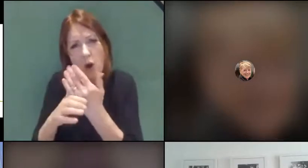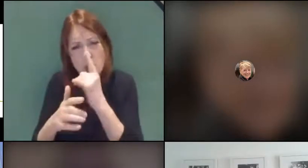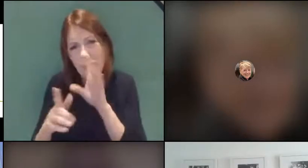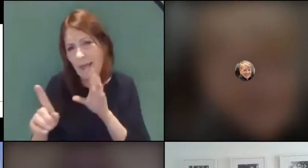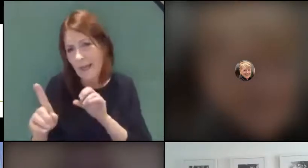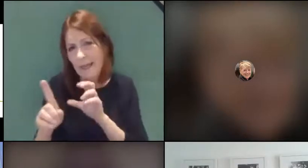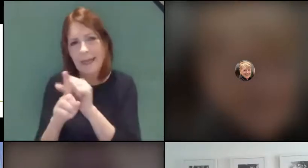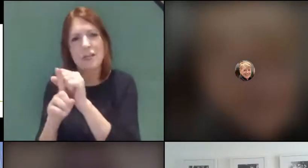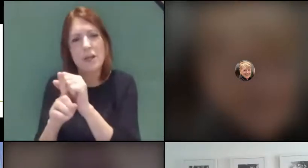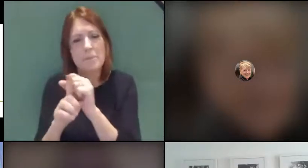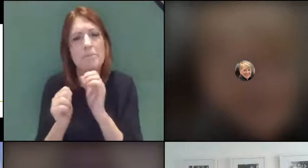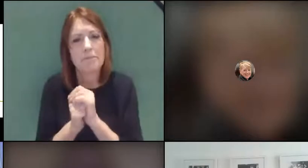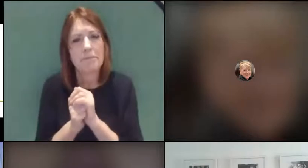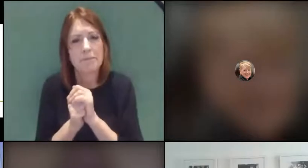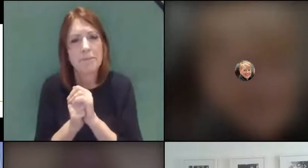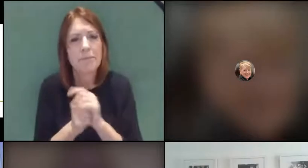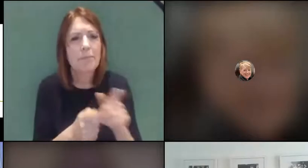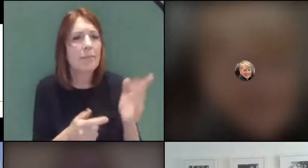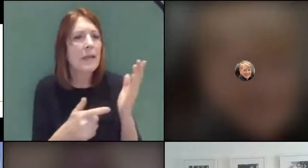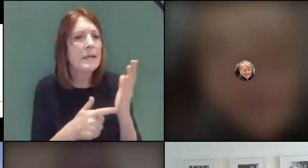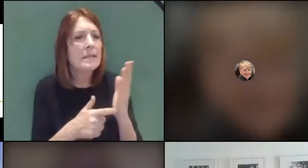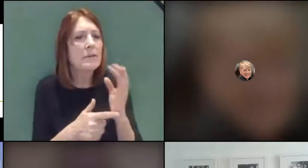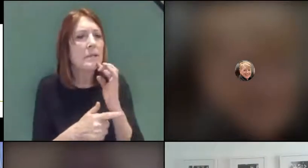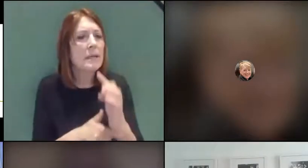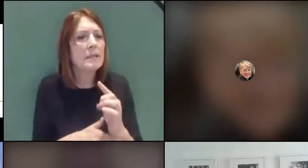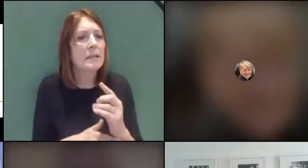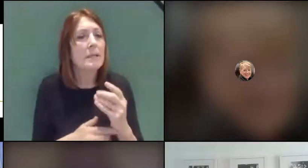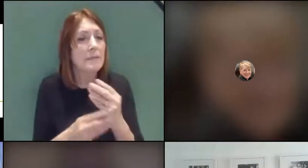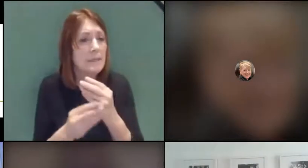Terry, there are a couple of questions I started to answer in the chat,